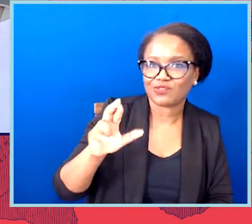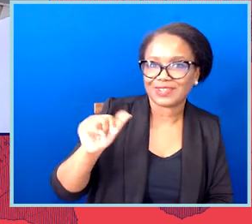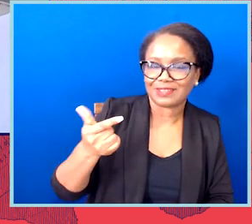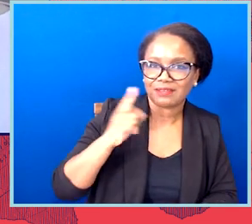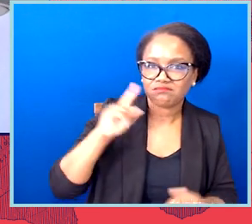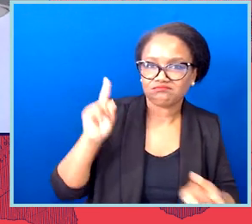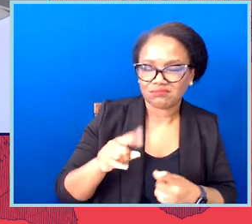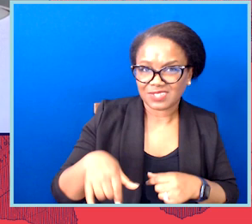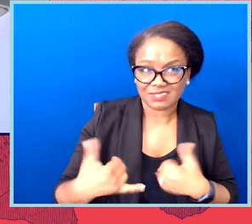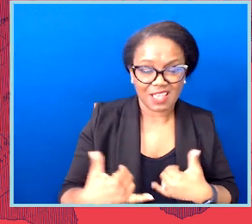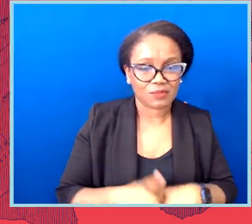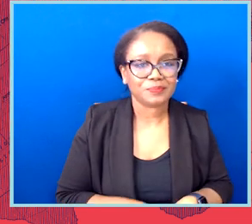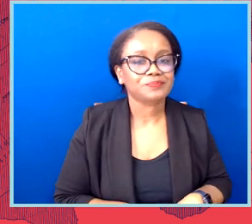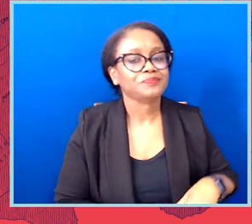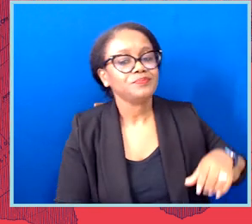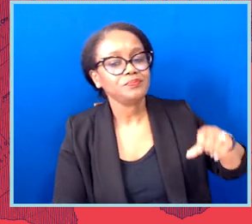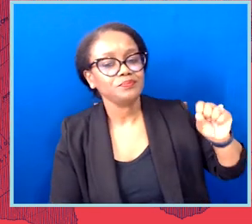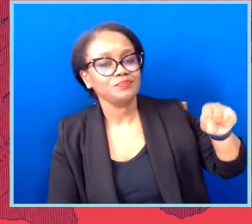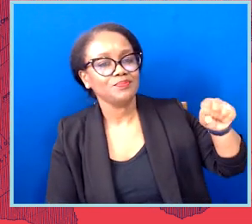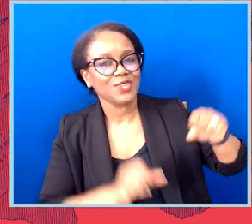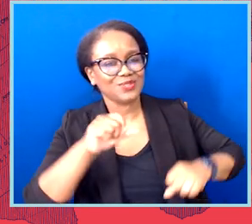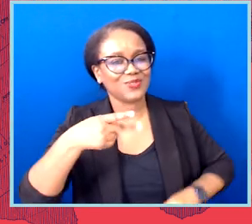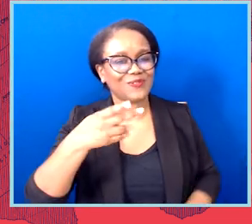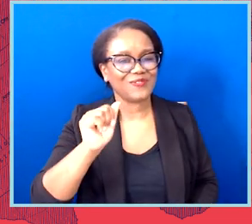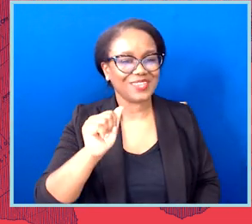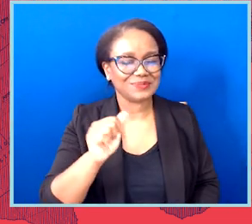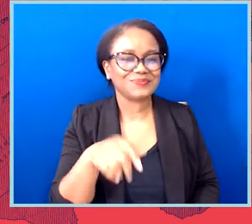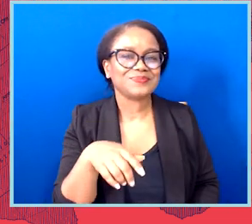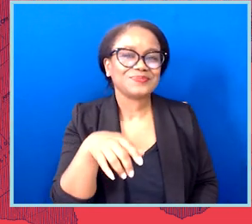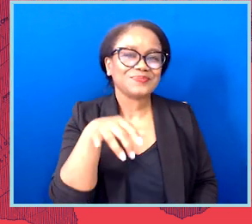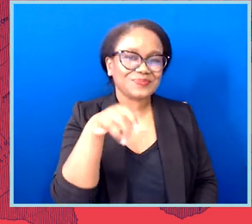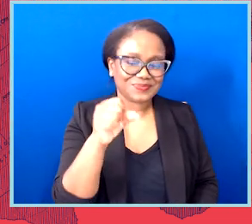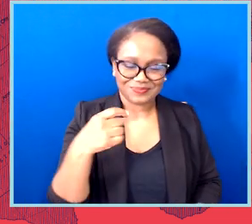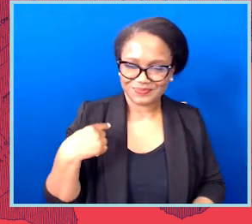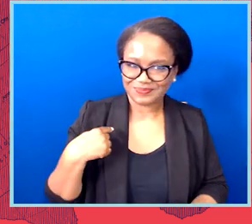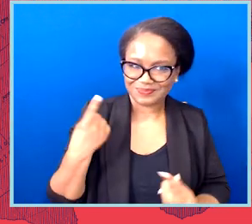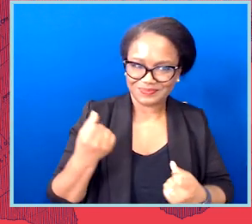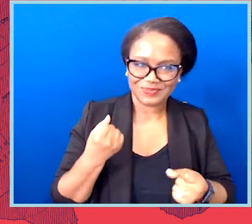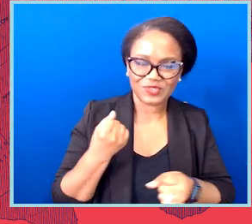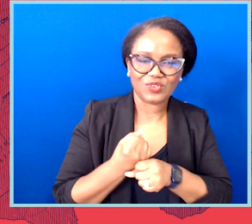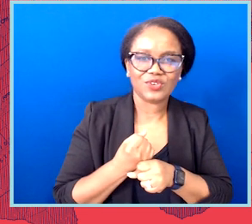So, for the last decade, state legislatures have been subject to extreme race-based and